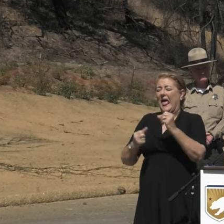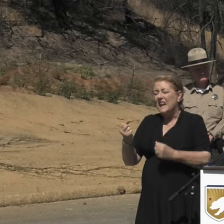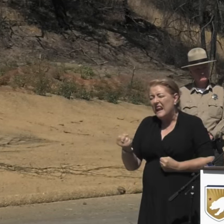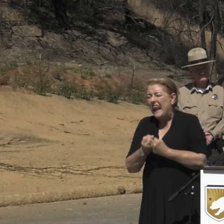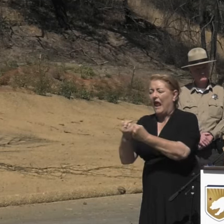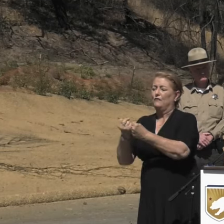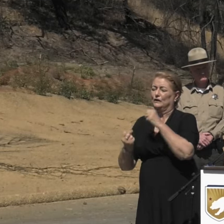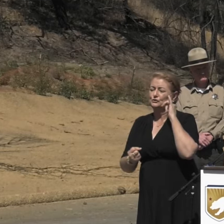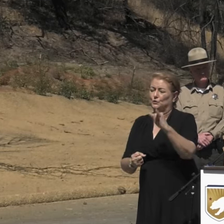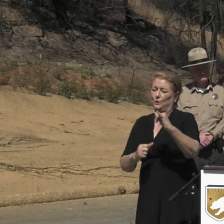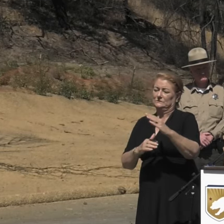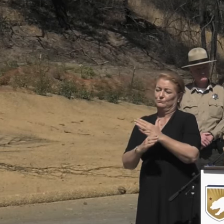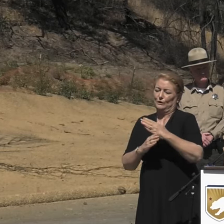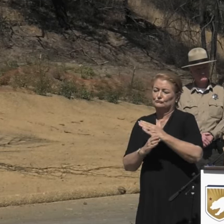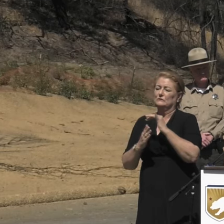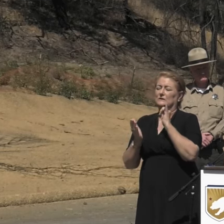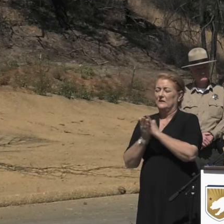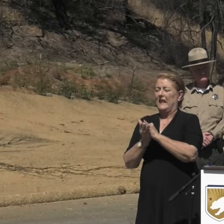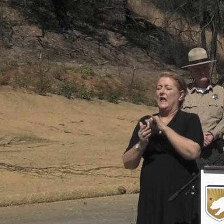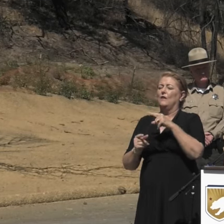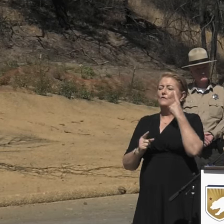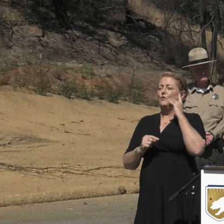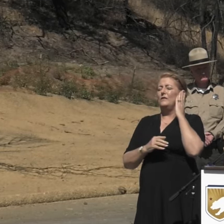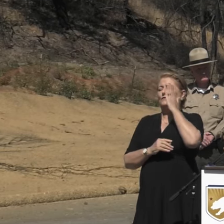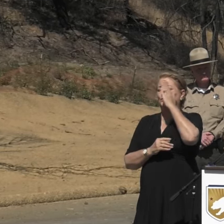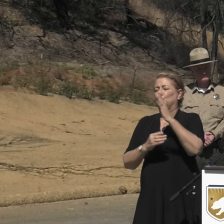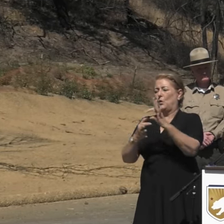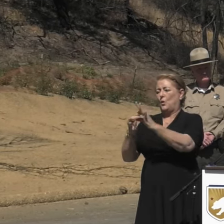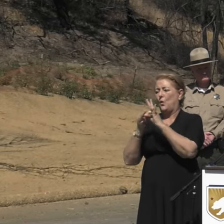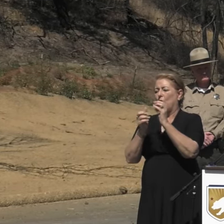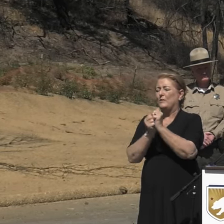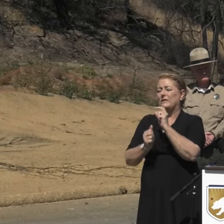formed during this response for future coordination and response to